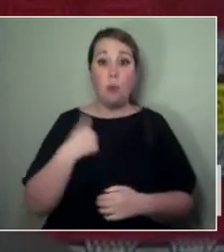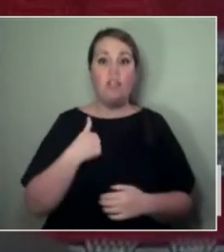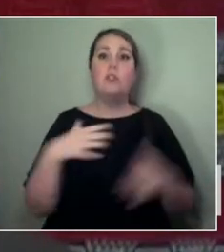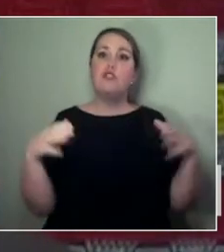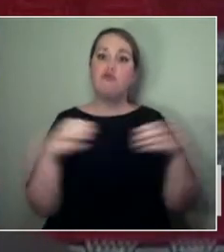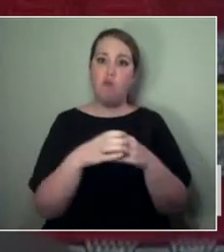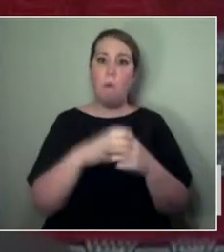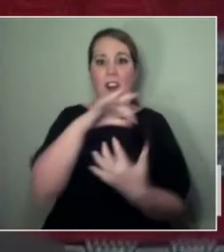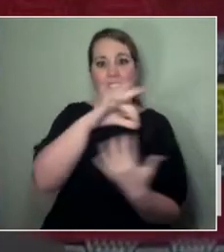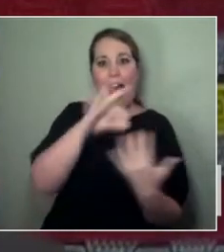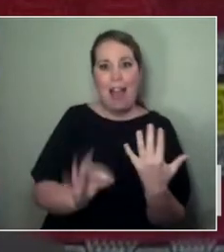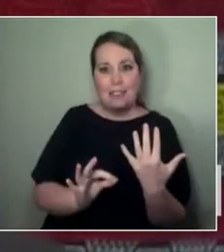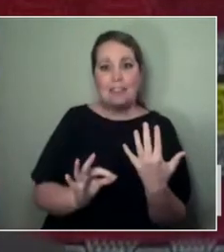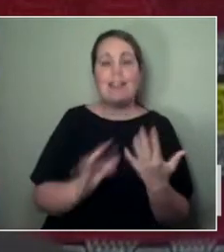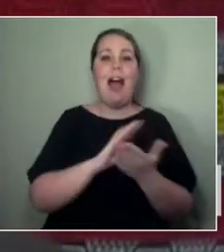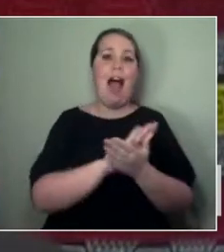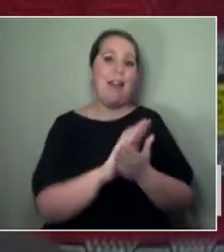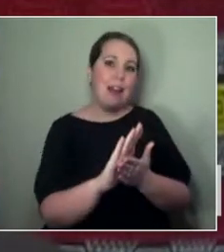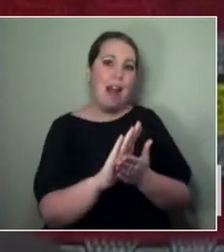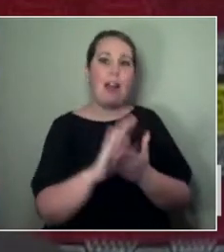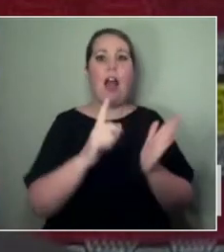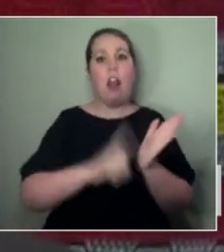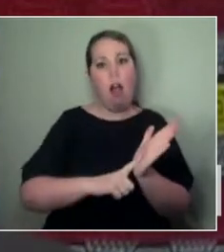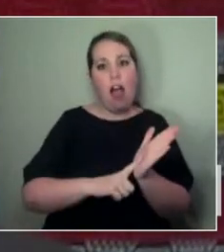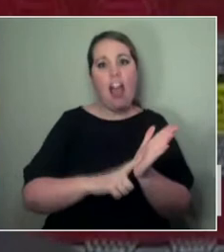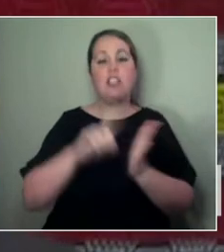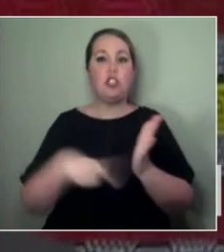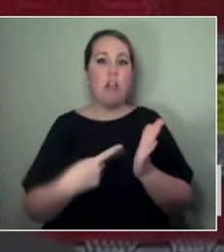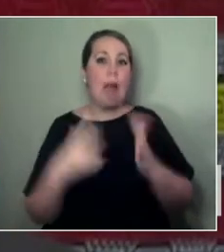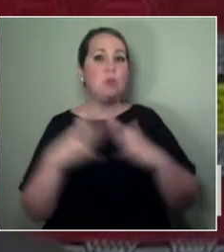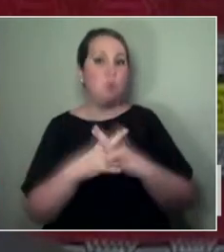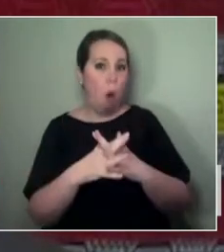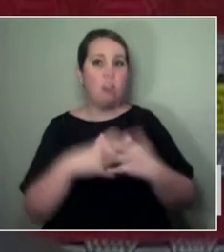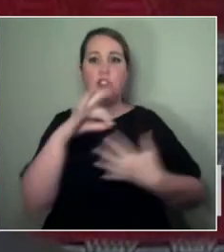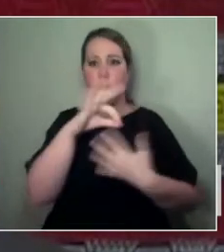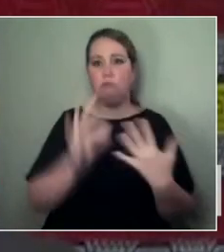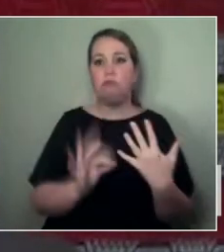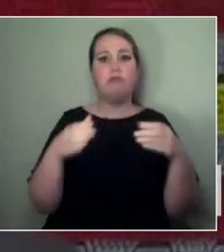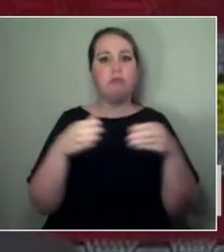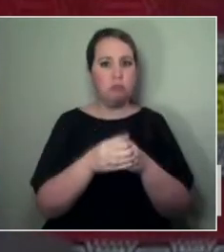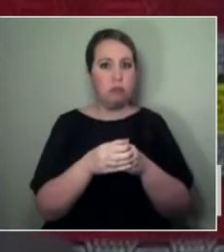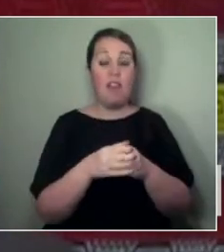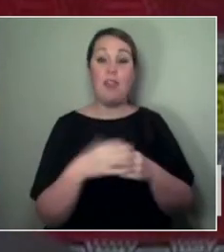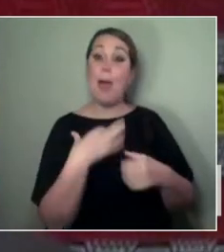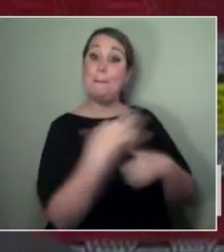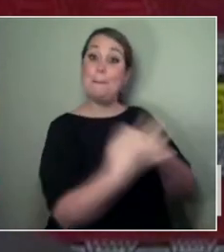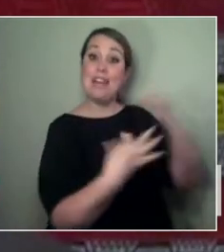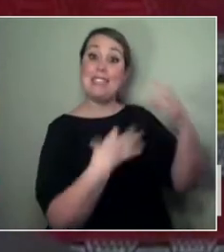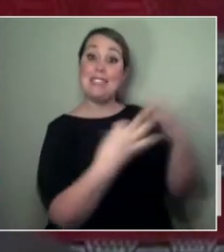So, we were lucky enough to be selected to have a gallery space in Raven Row, which is in London.